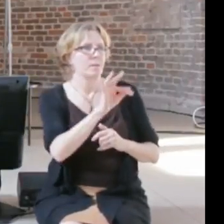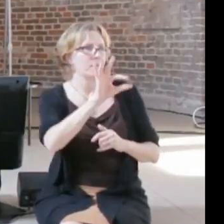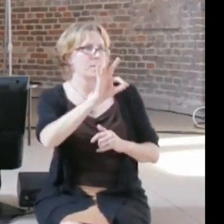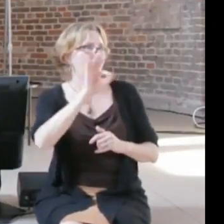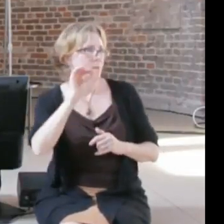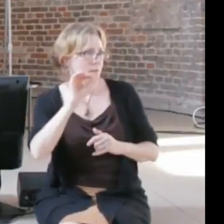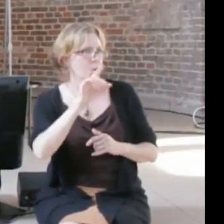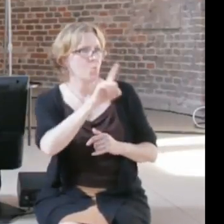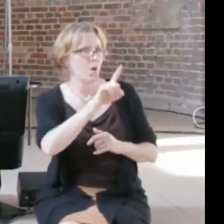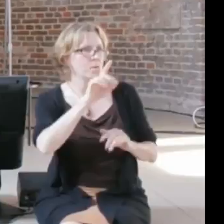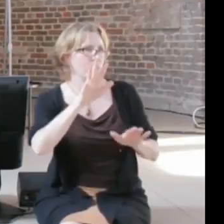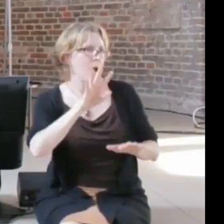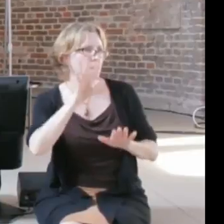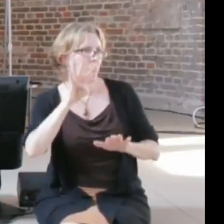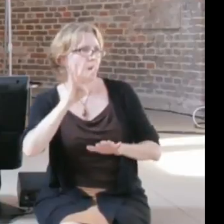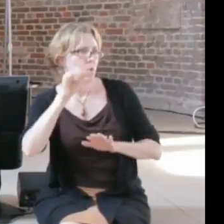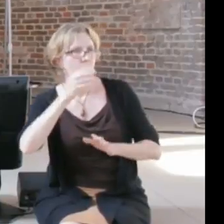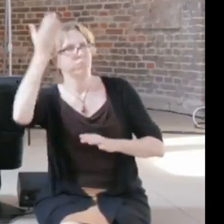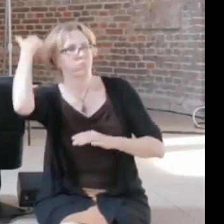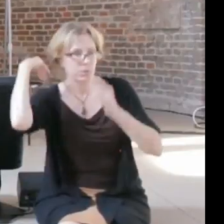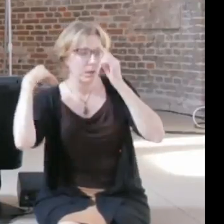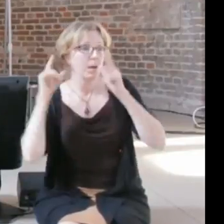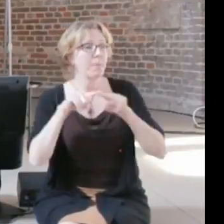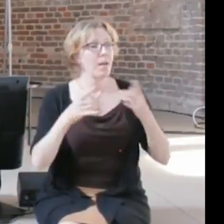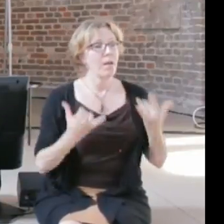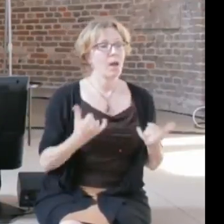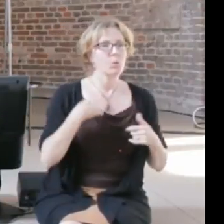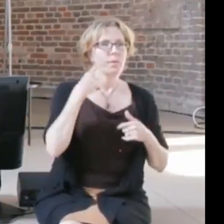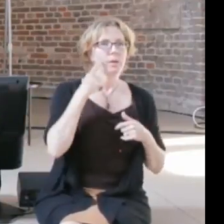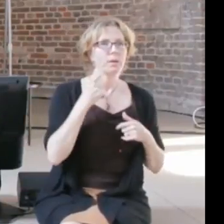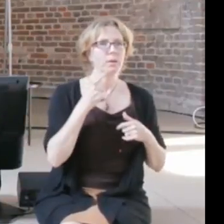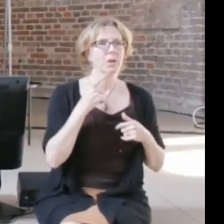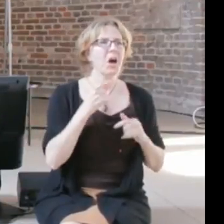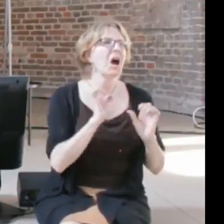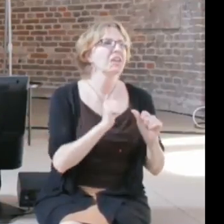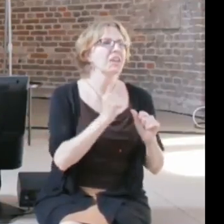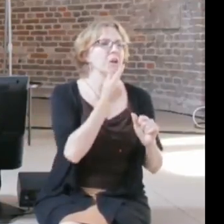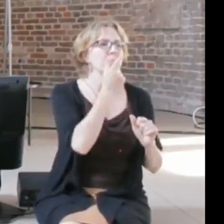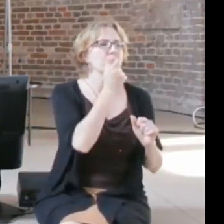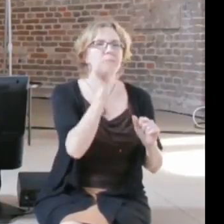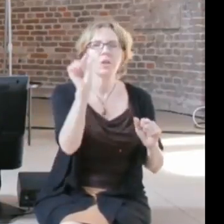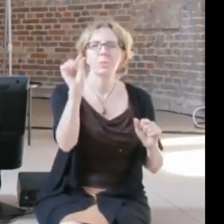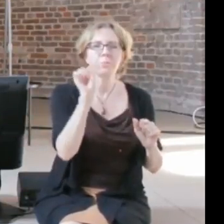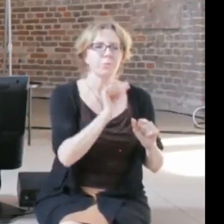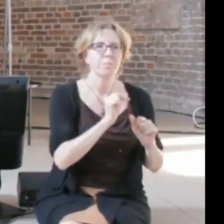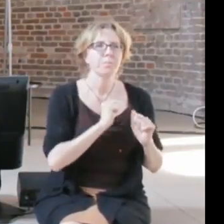else's melody, you just take two seconds of sounds of metal banging against each other,